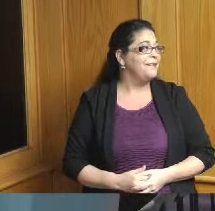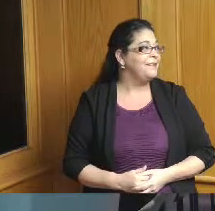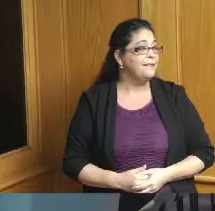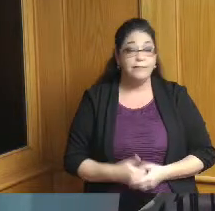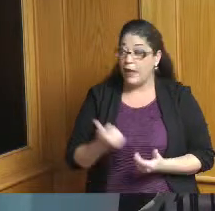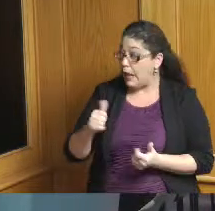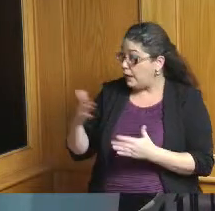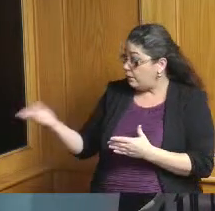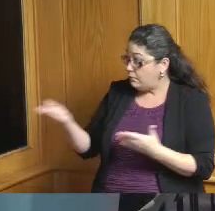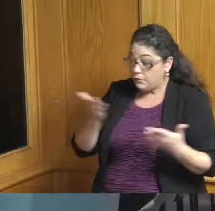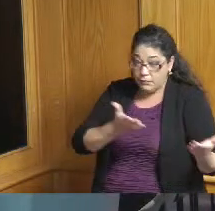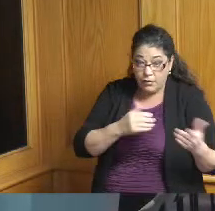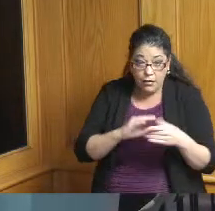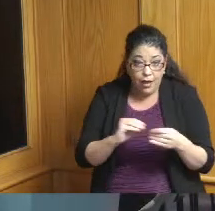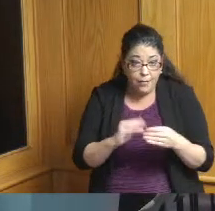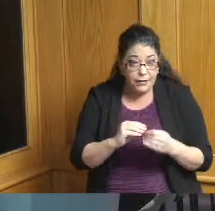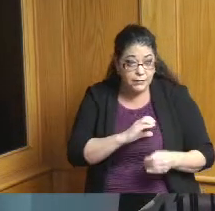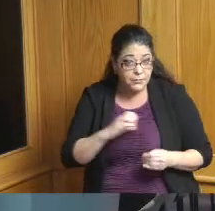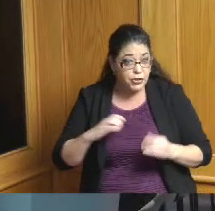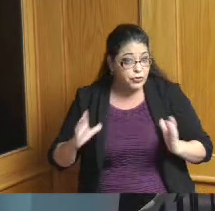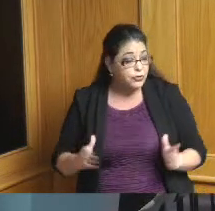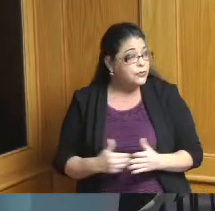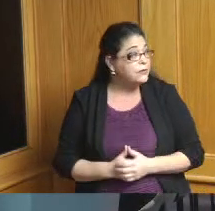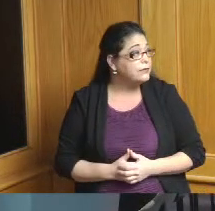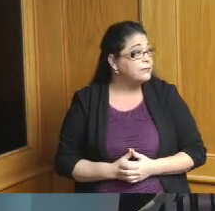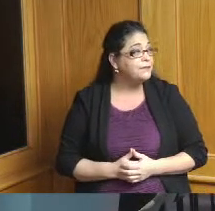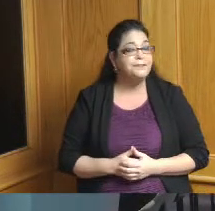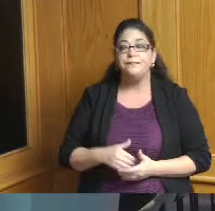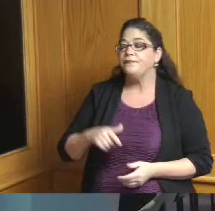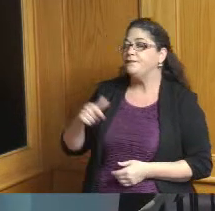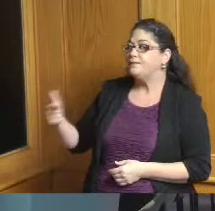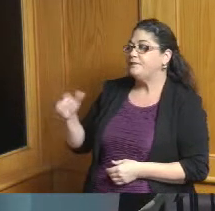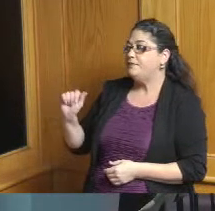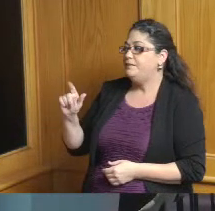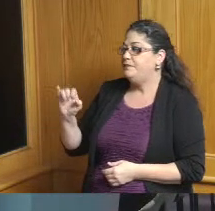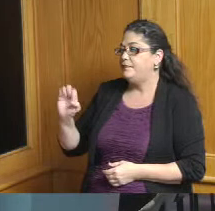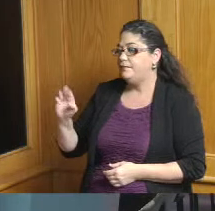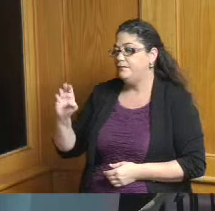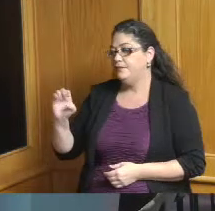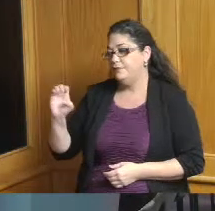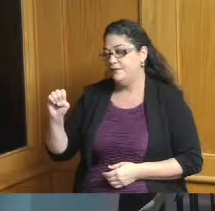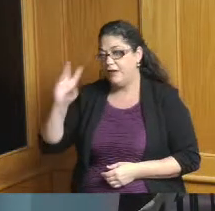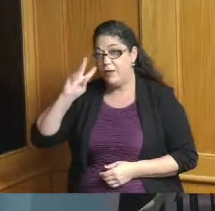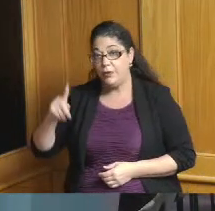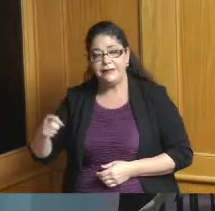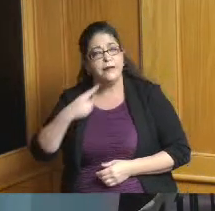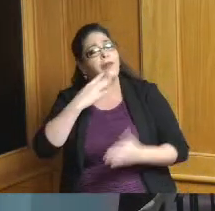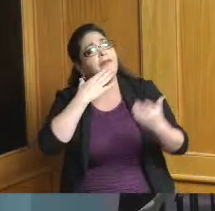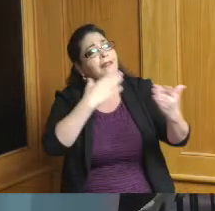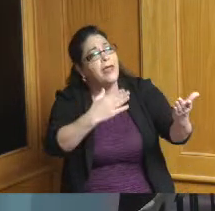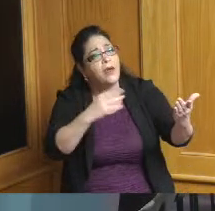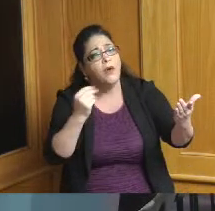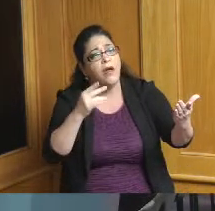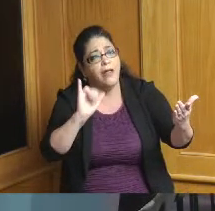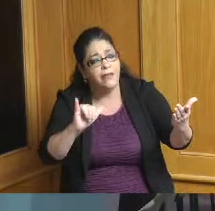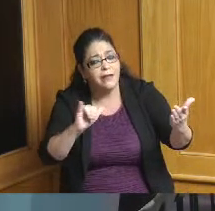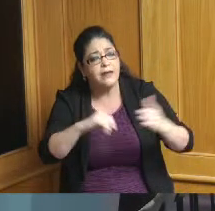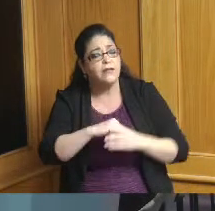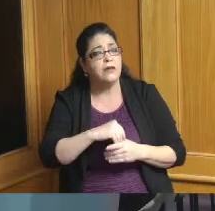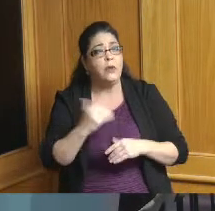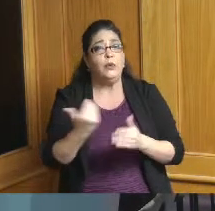a comment I just wanted to say thank Holly and certainly our new appointee this is important